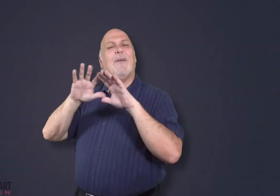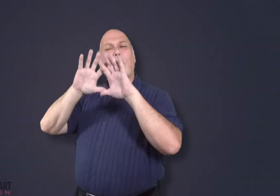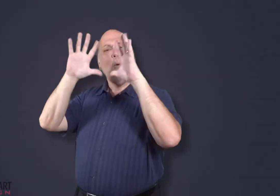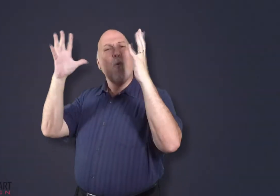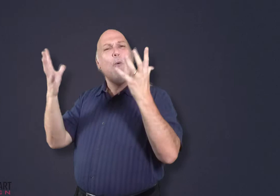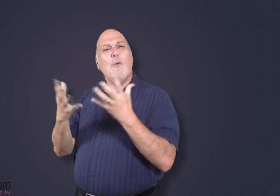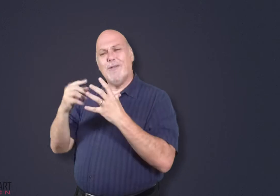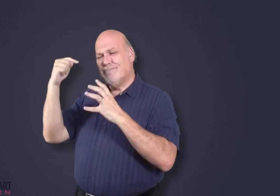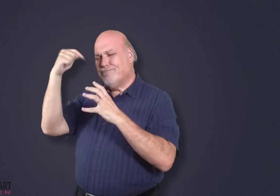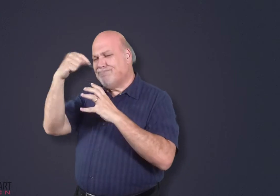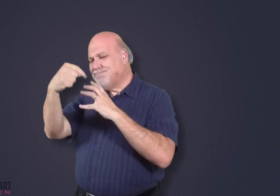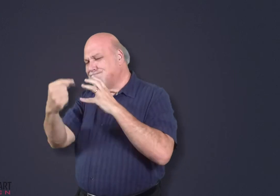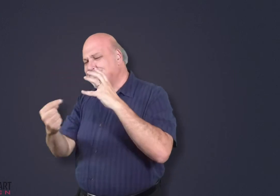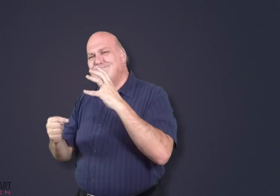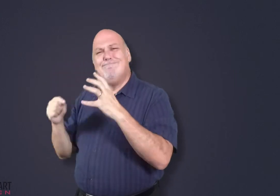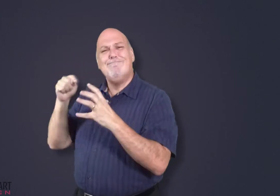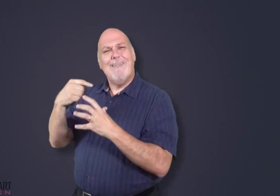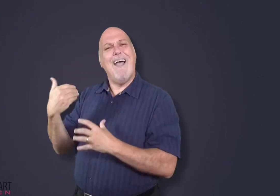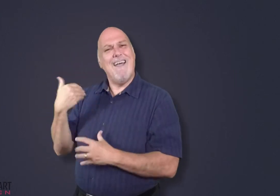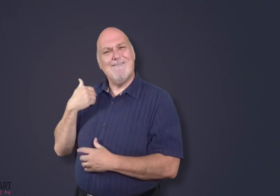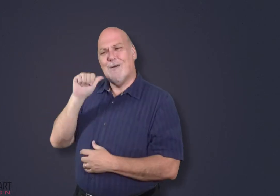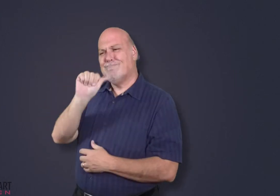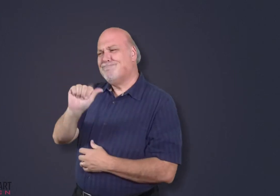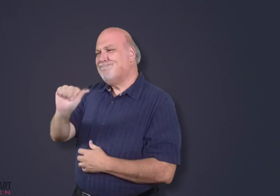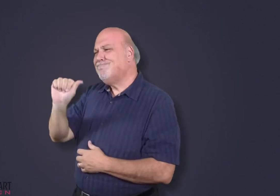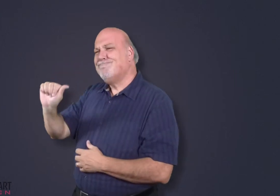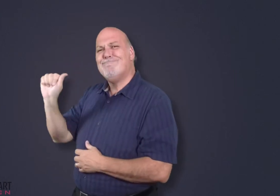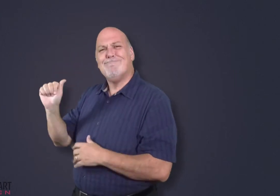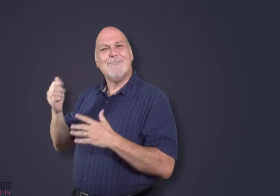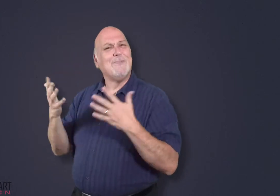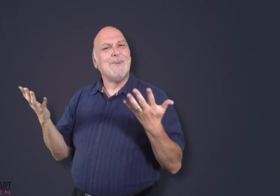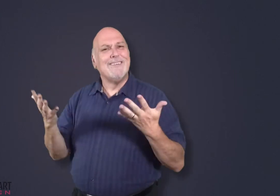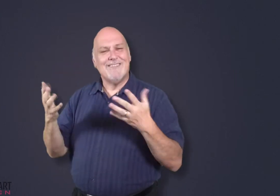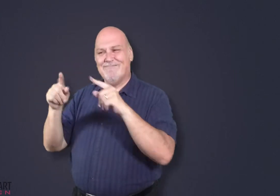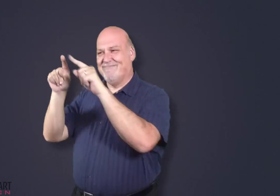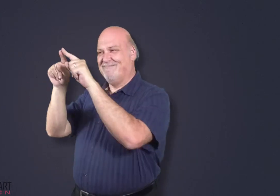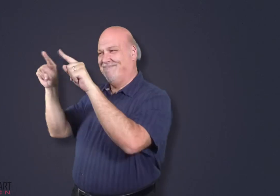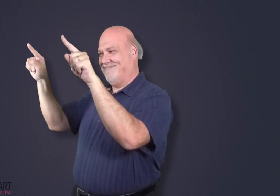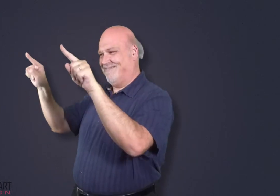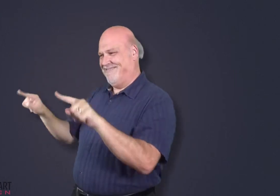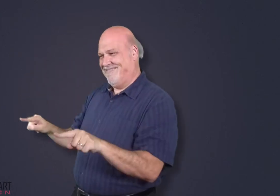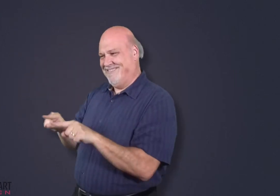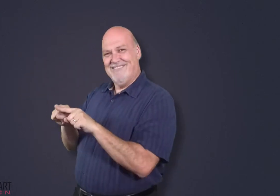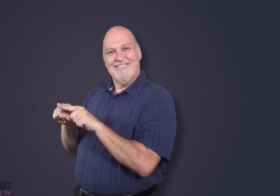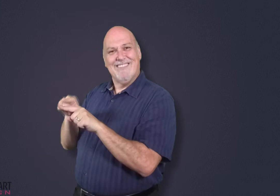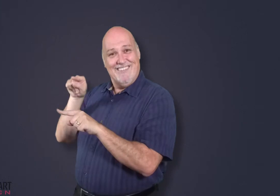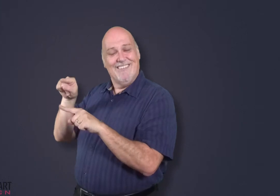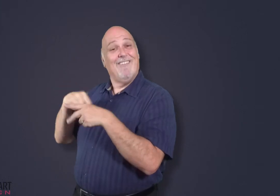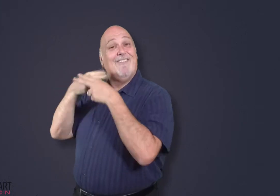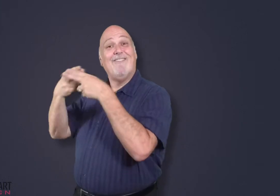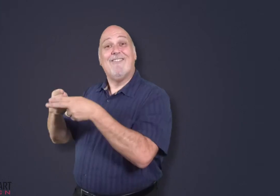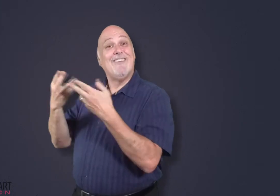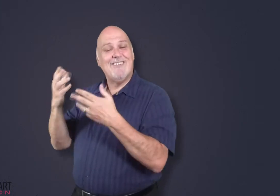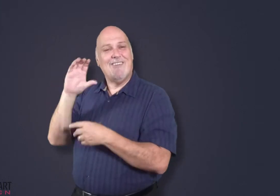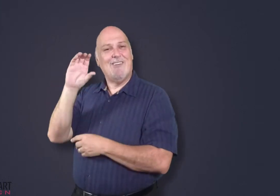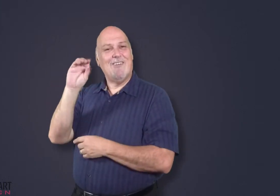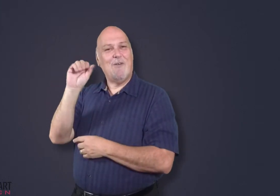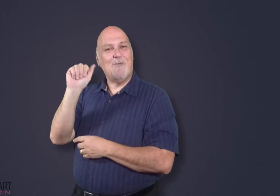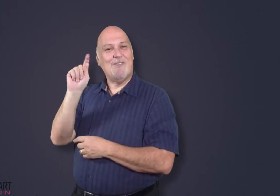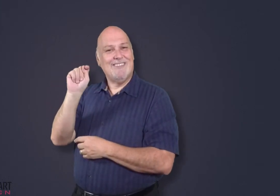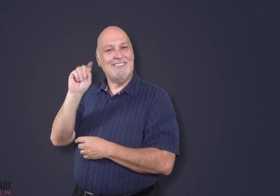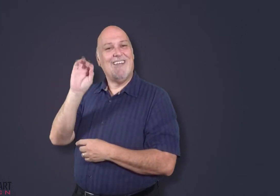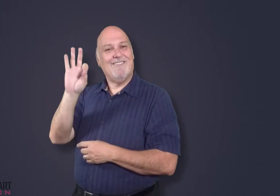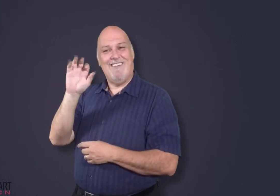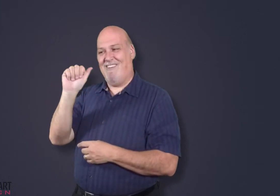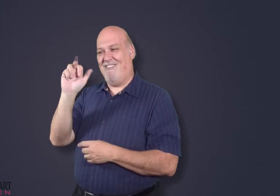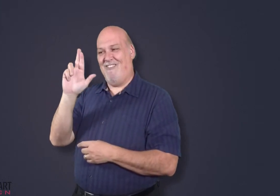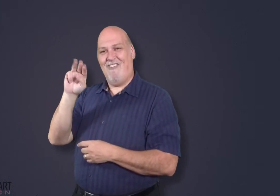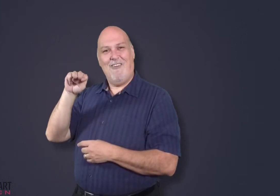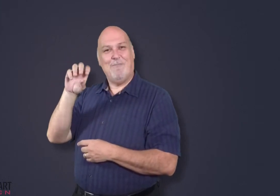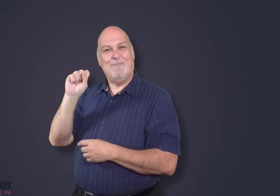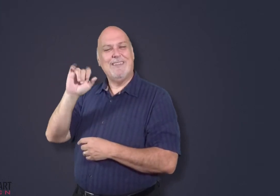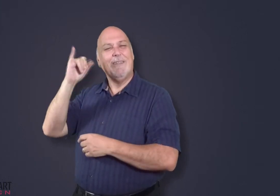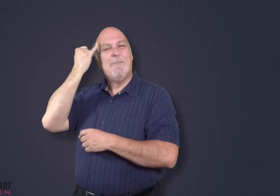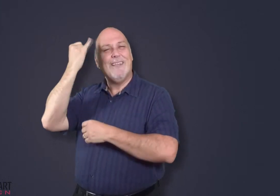Many countries have their own coat of arms.